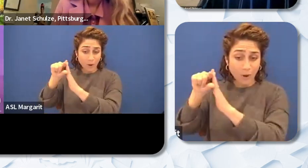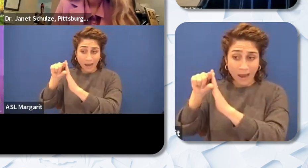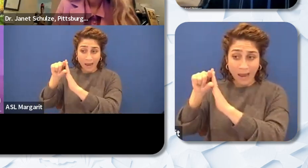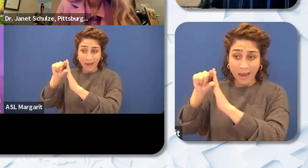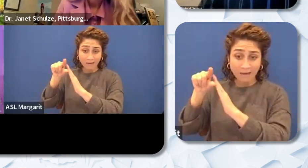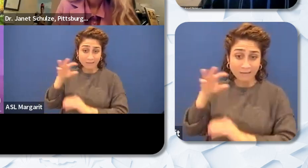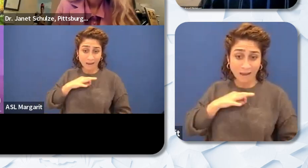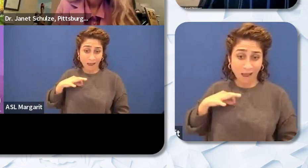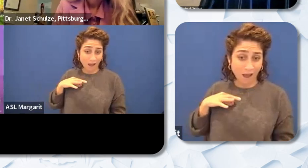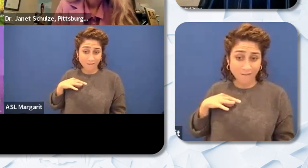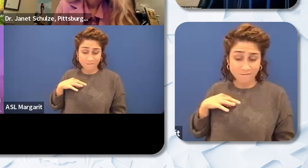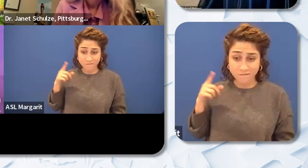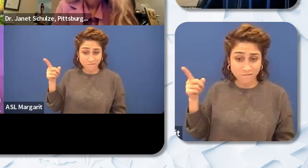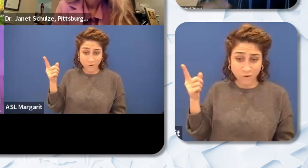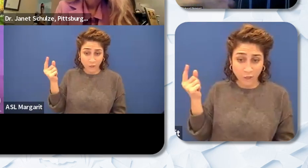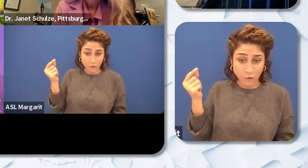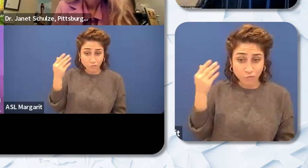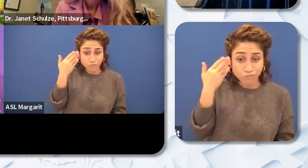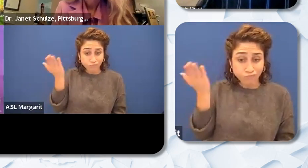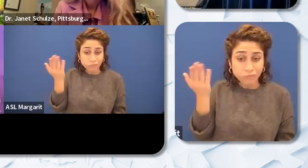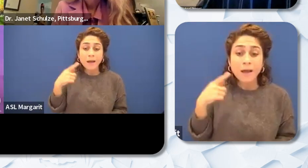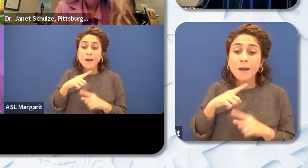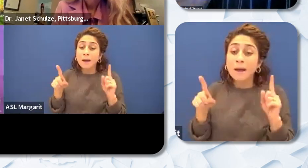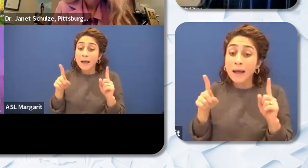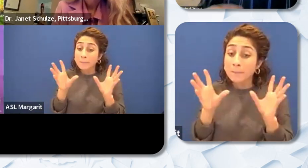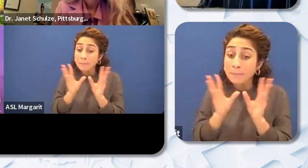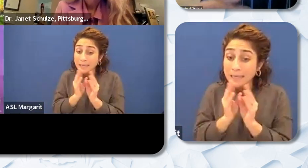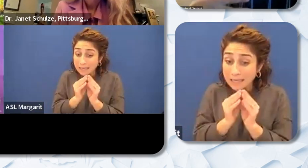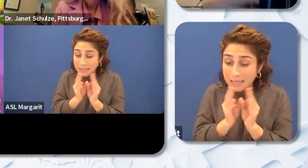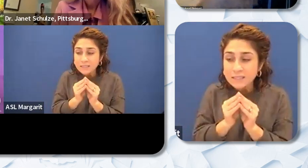the staff meetings I know. So just making sure that we're doing that not necessarily doing it